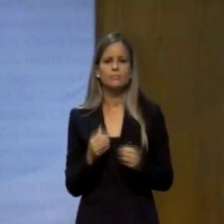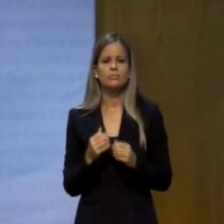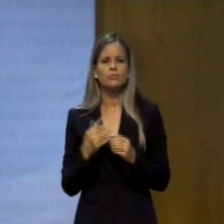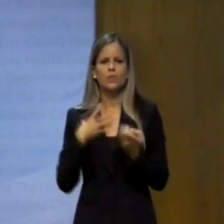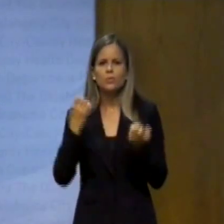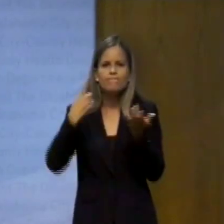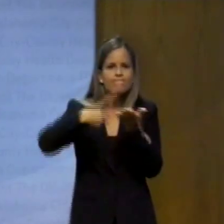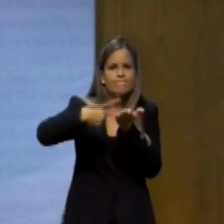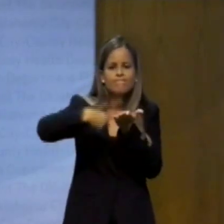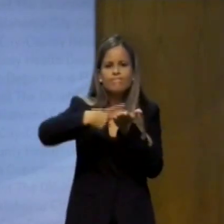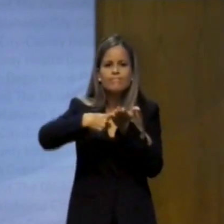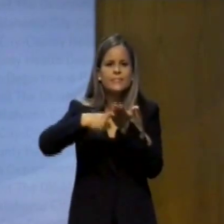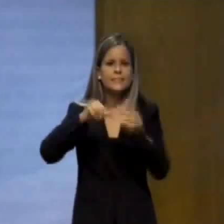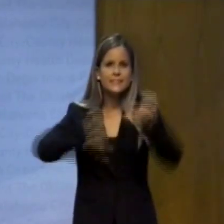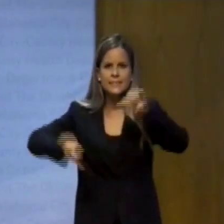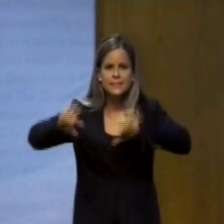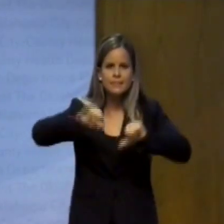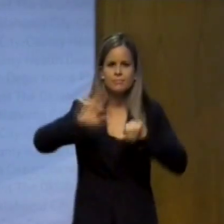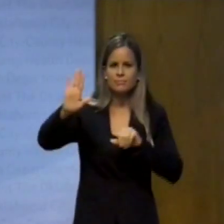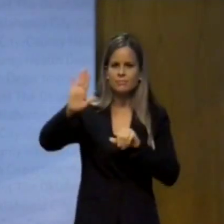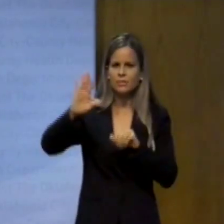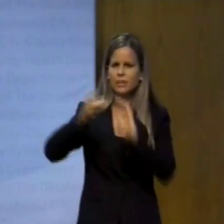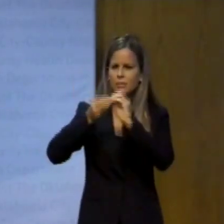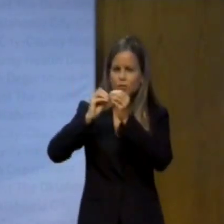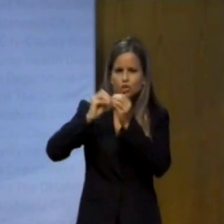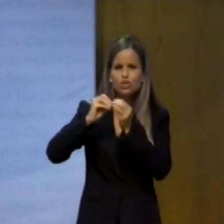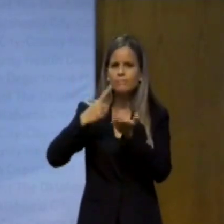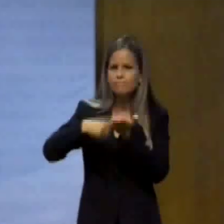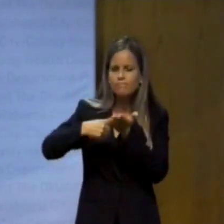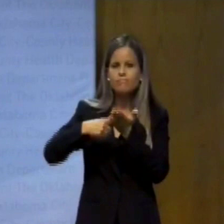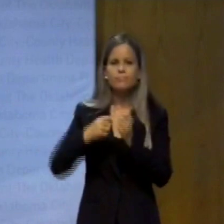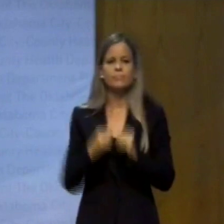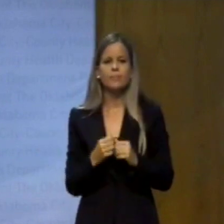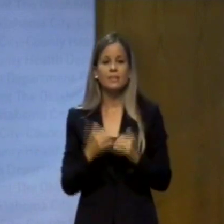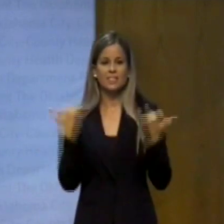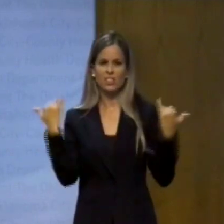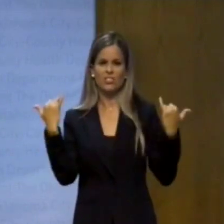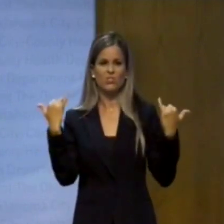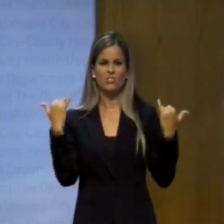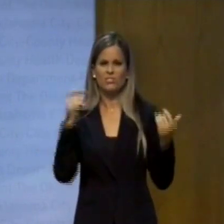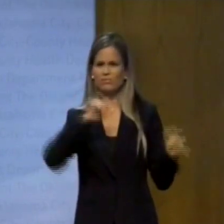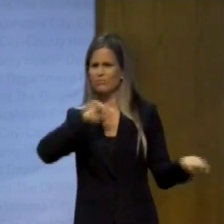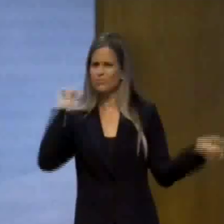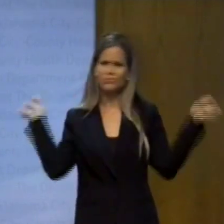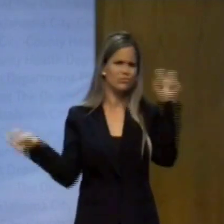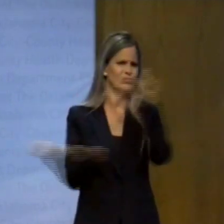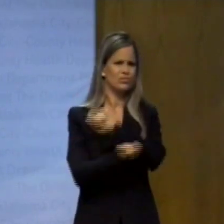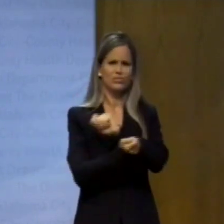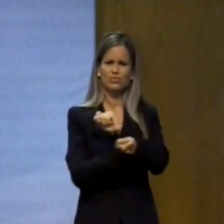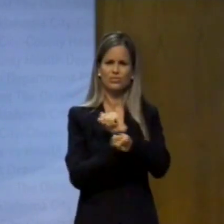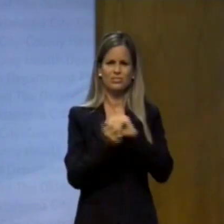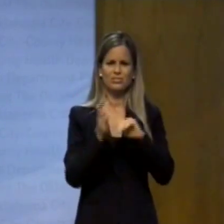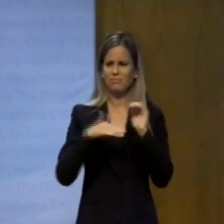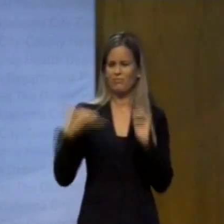and the data because this chapter presents some new twists and we're trying to react accordingly